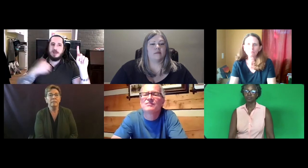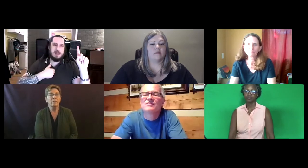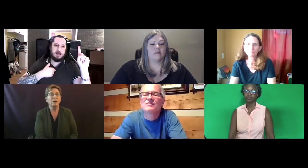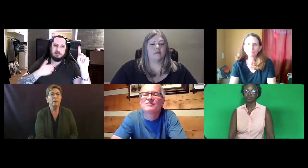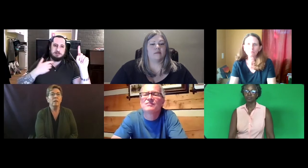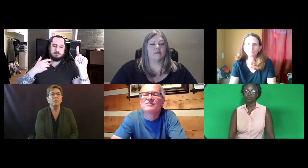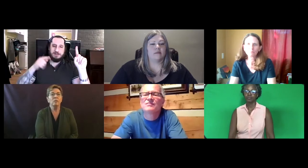You know?